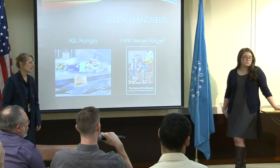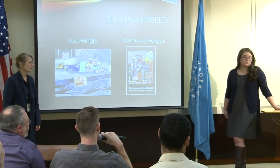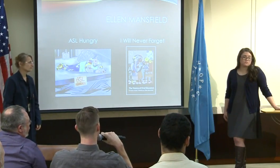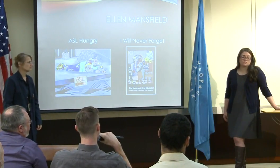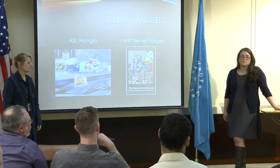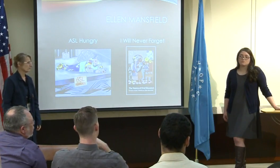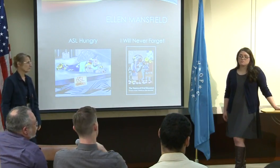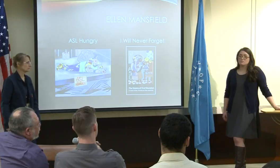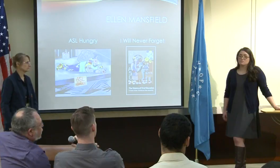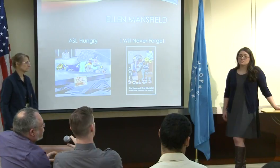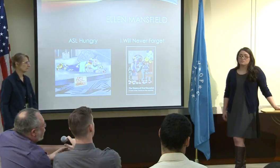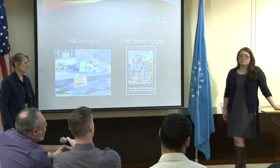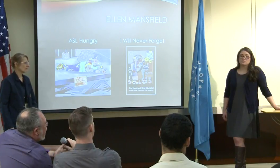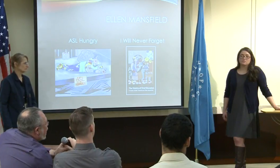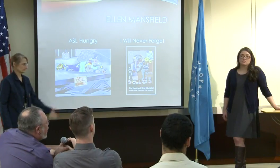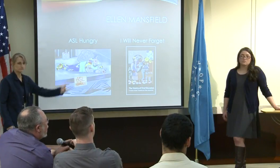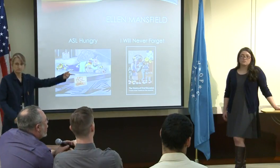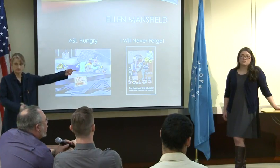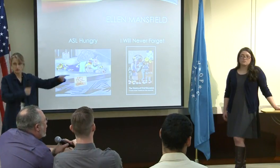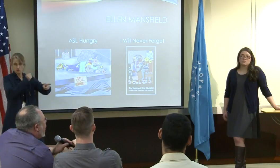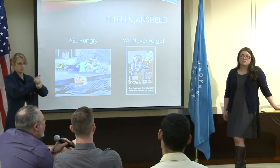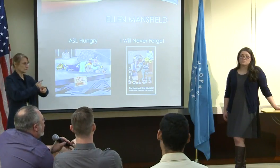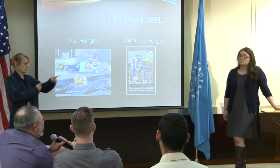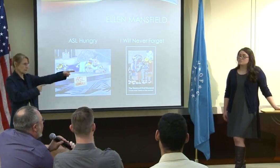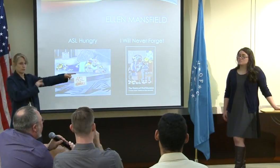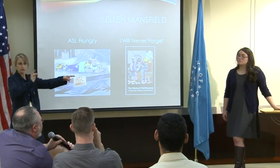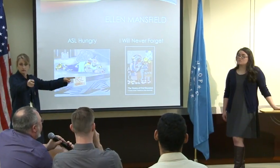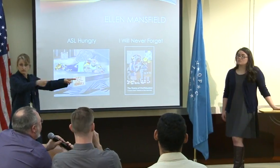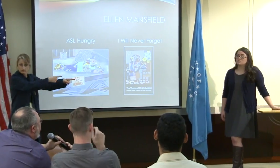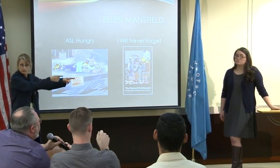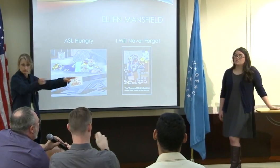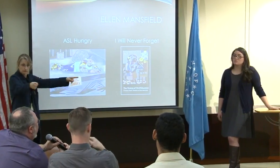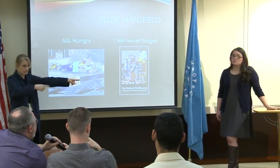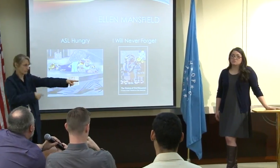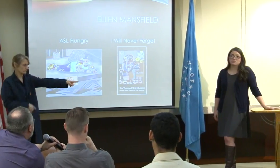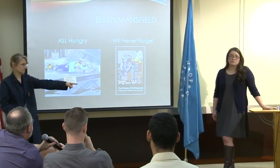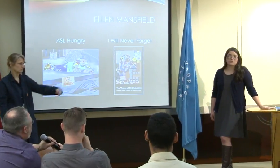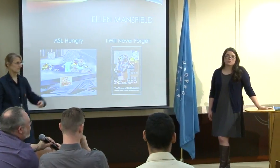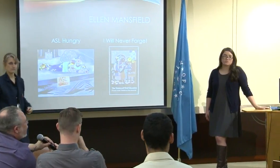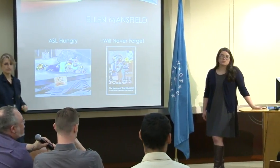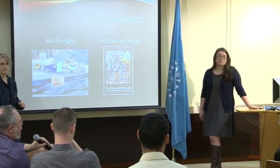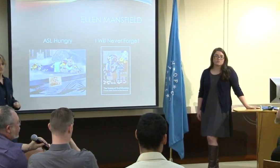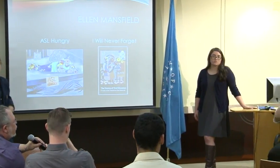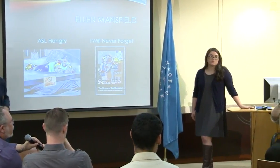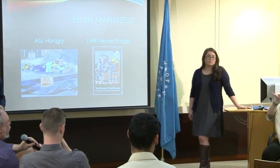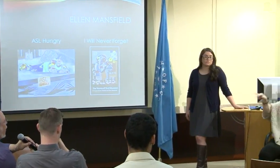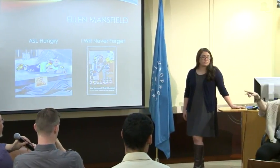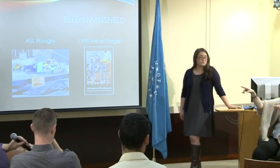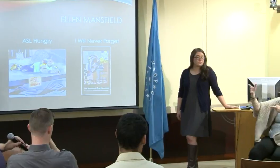And other people won't have the exact same experience as you as well.